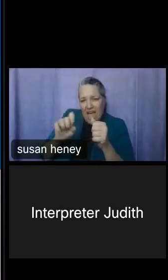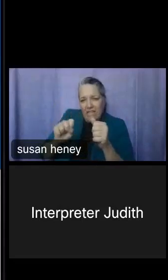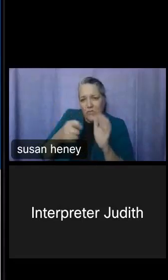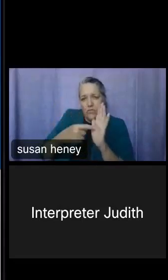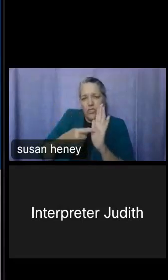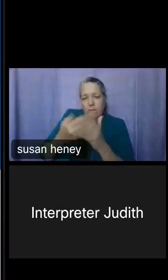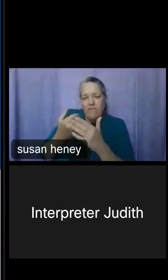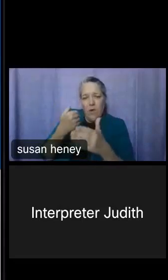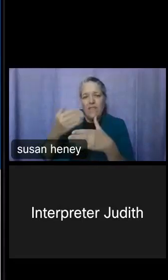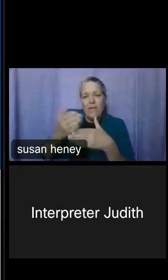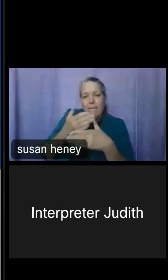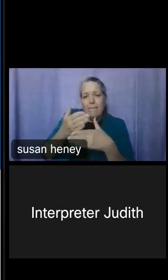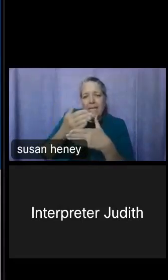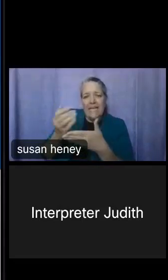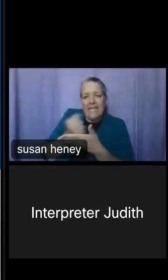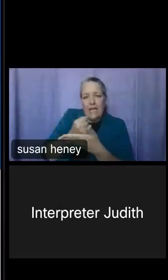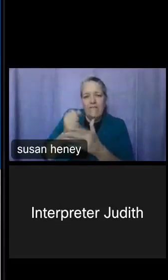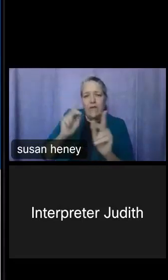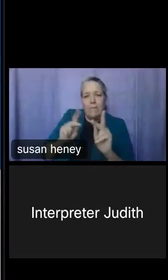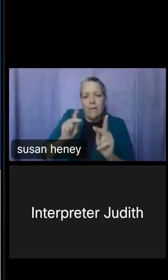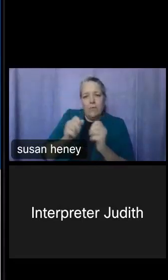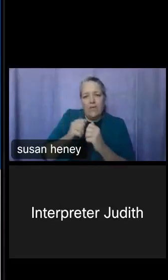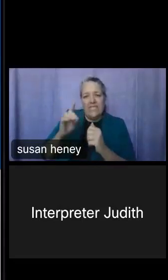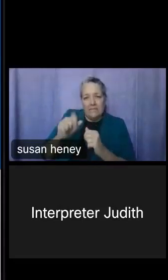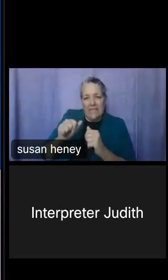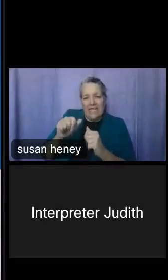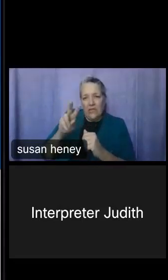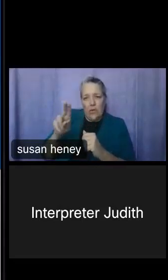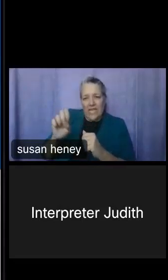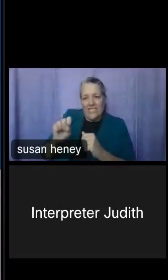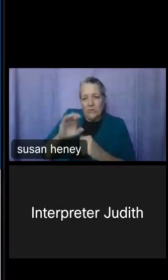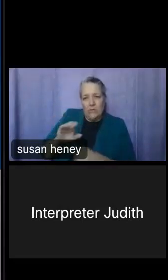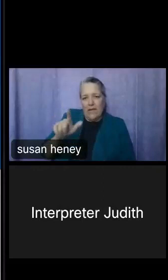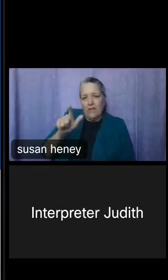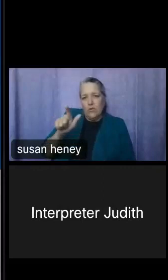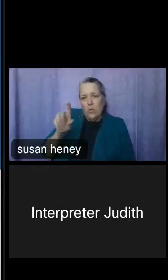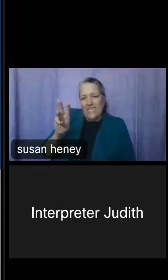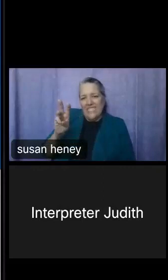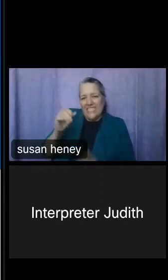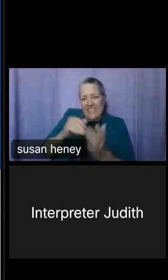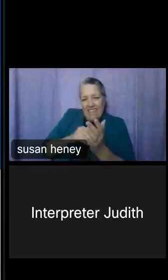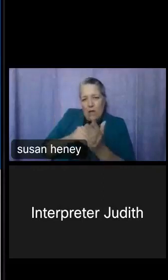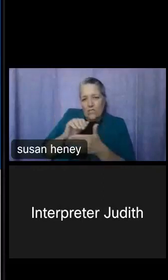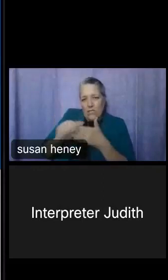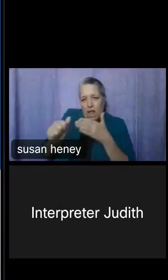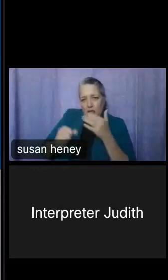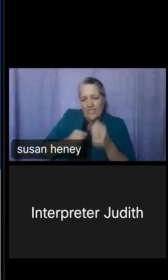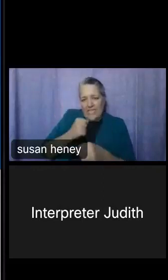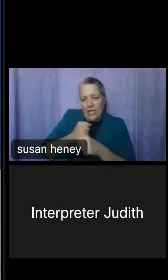income for people with disability in the US was about 26,000 compared to 40,000 median